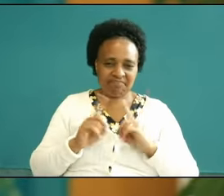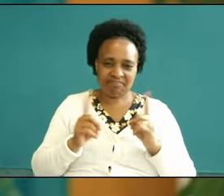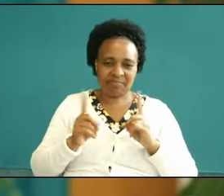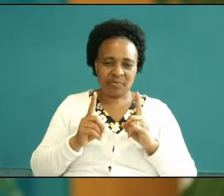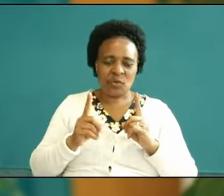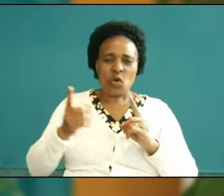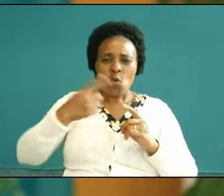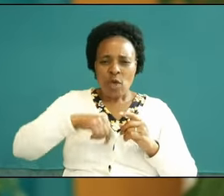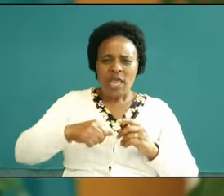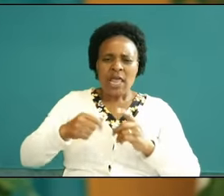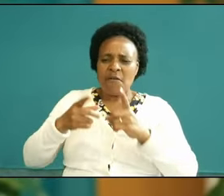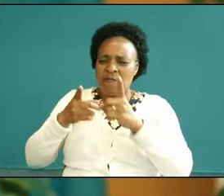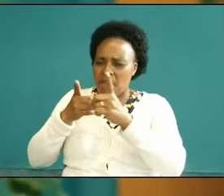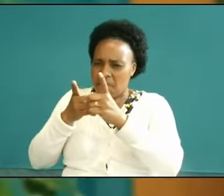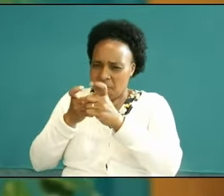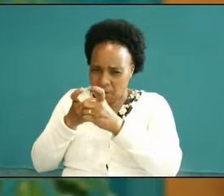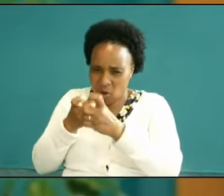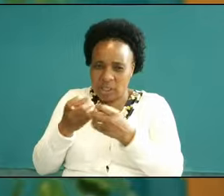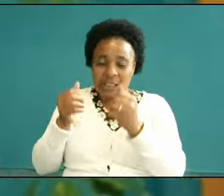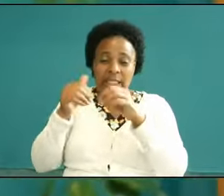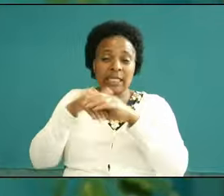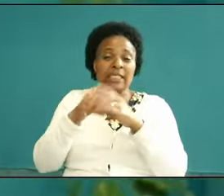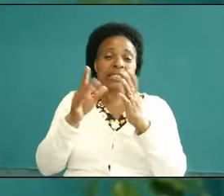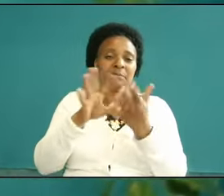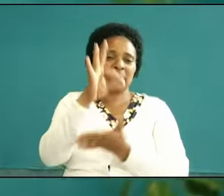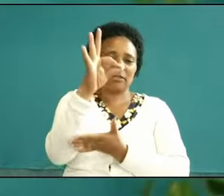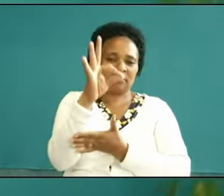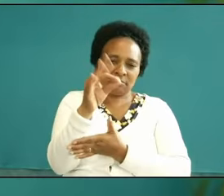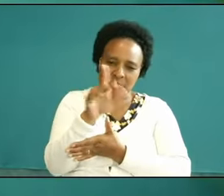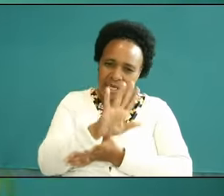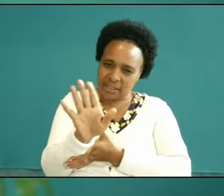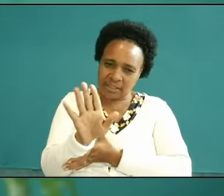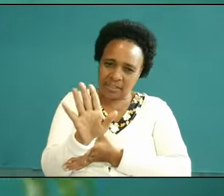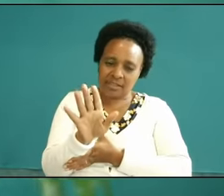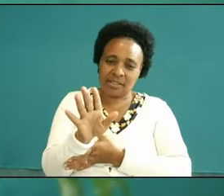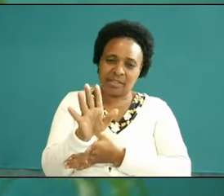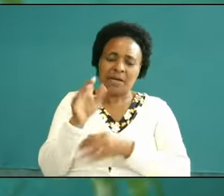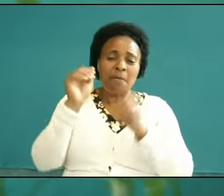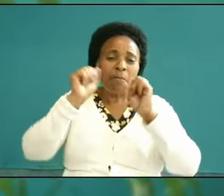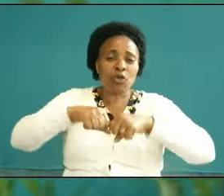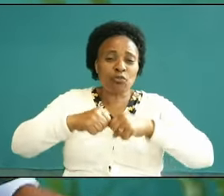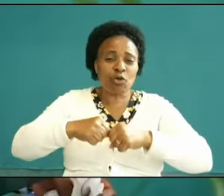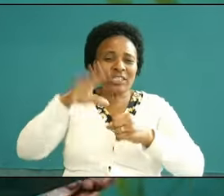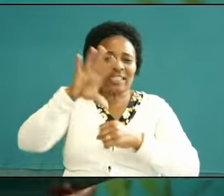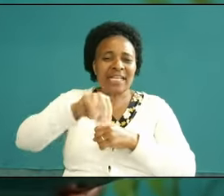in the Spirit can somebody say Amen we war in the spirit you must take yourself to the spirit and